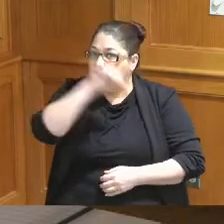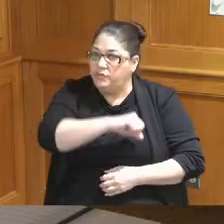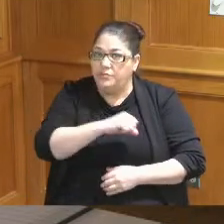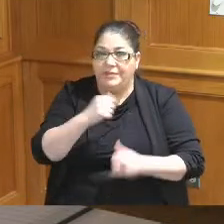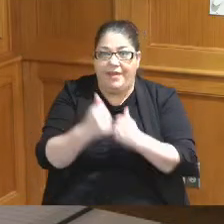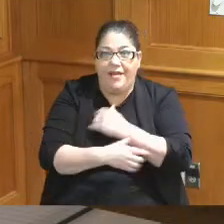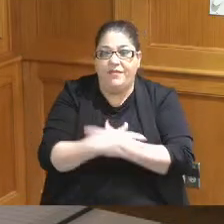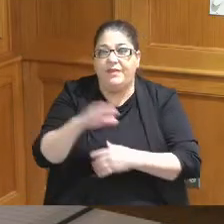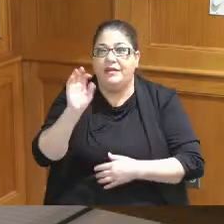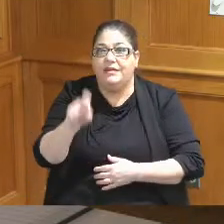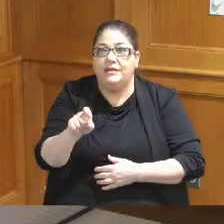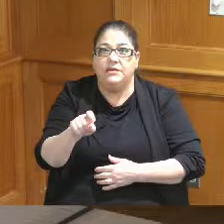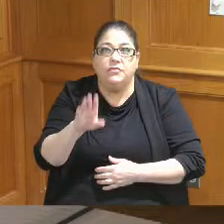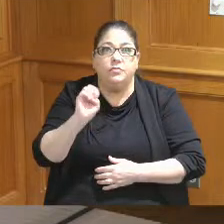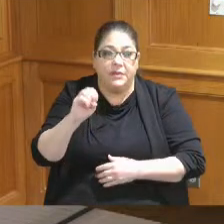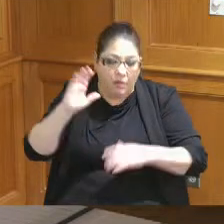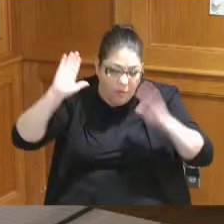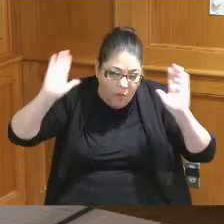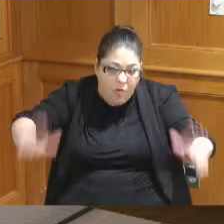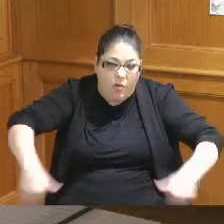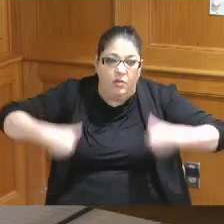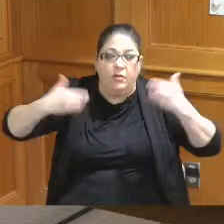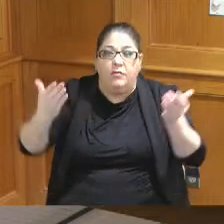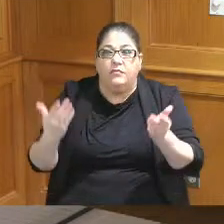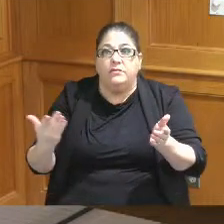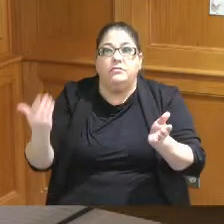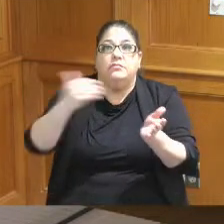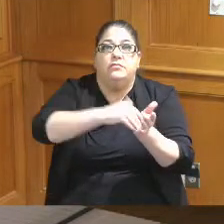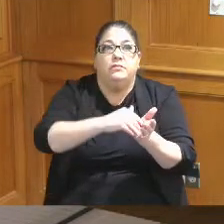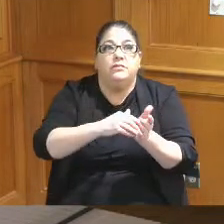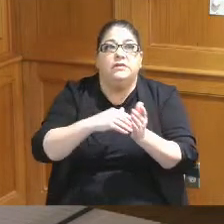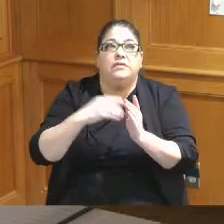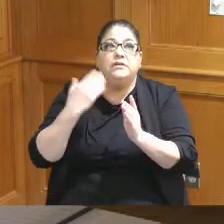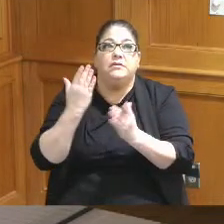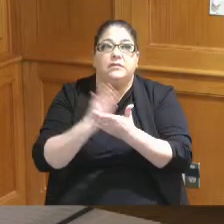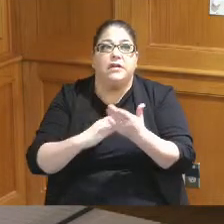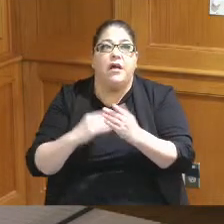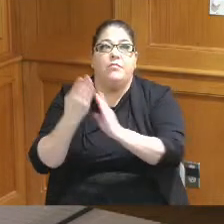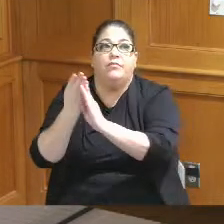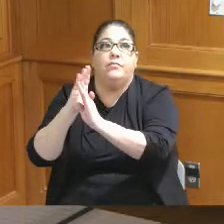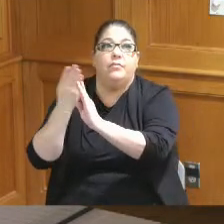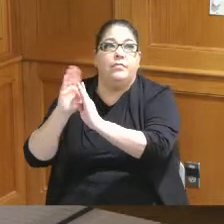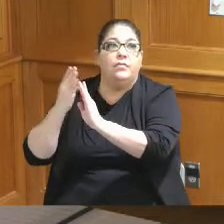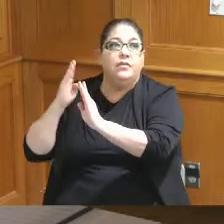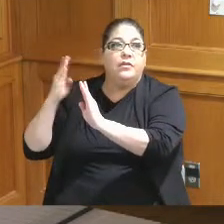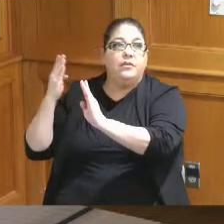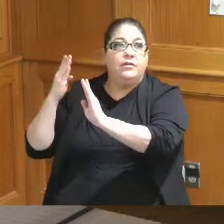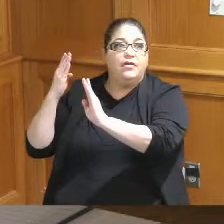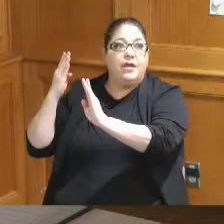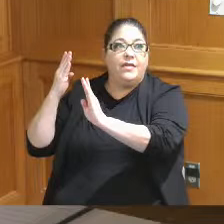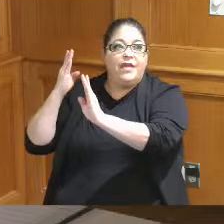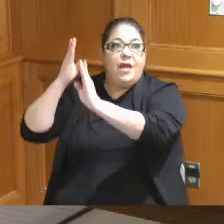needs to be redone some of the partitions and things are definitely aged and we want to make